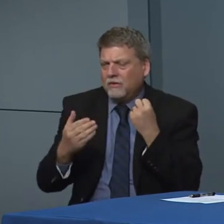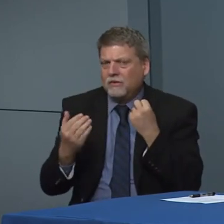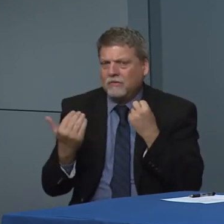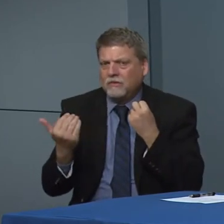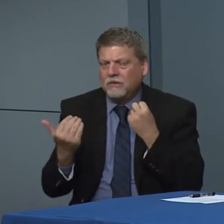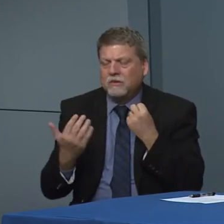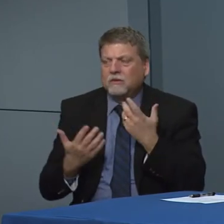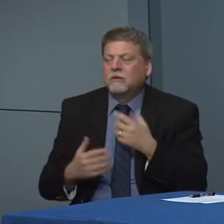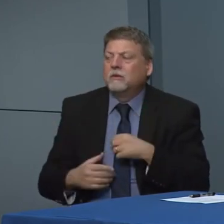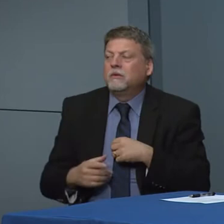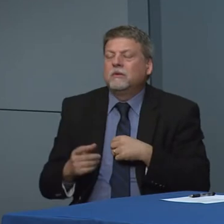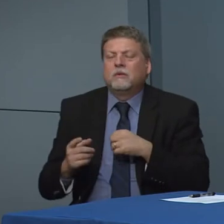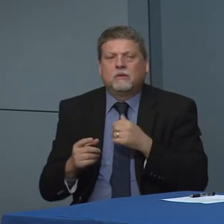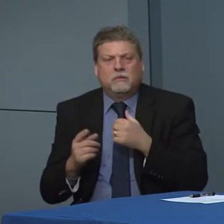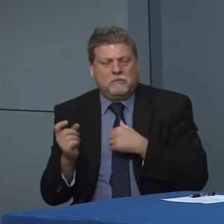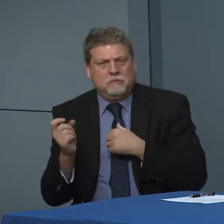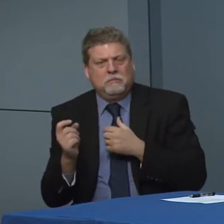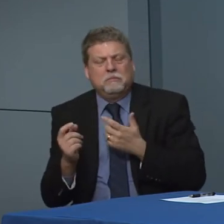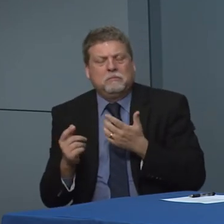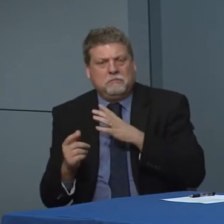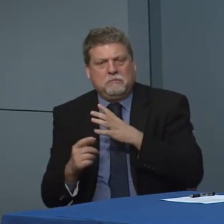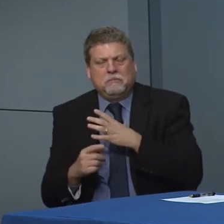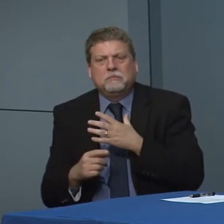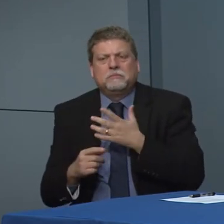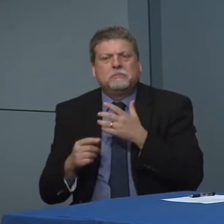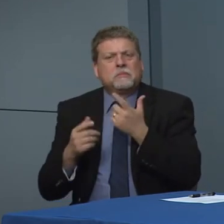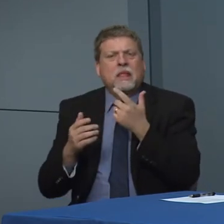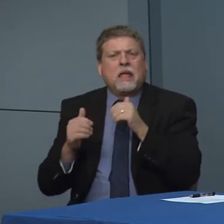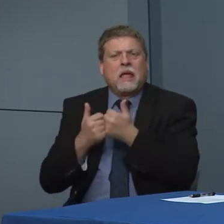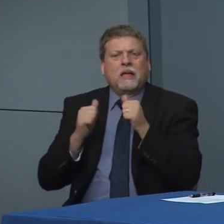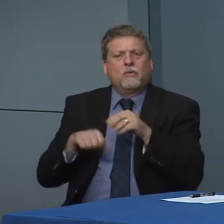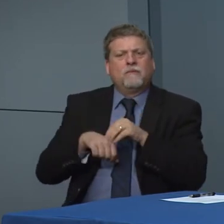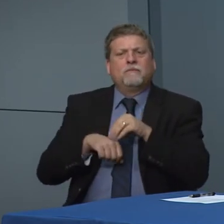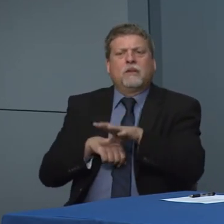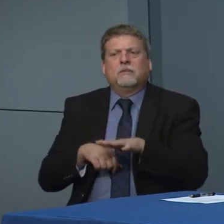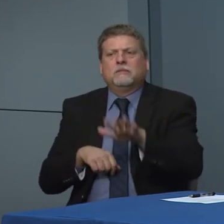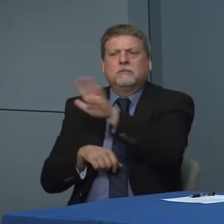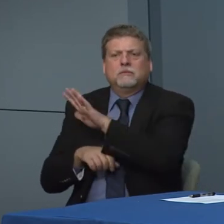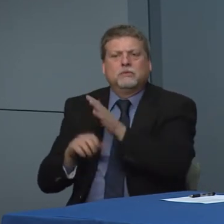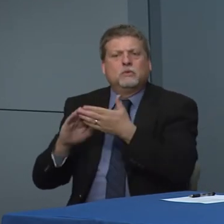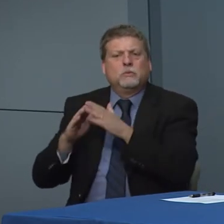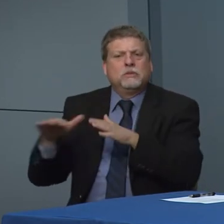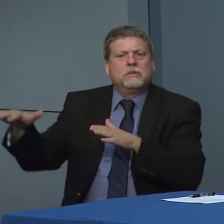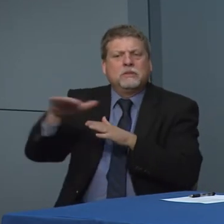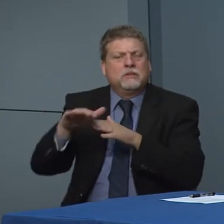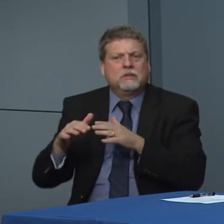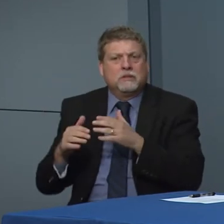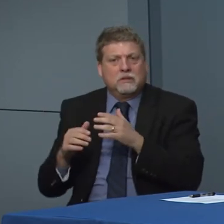running together I could ask so. What can you tell people as far as how long to expect the